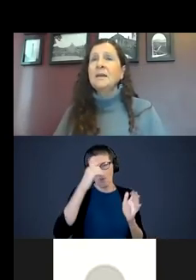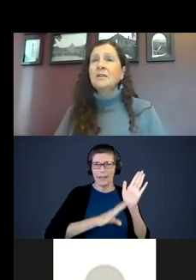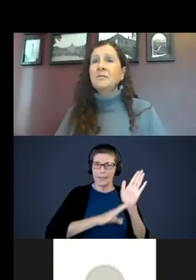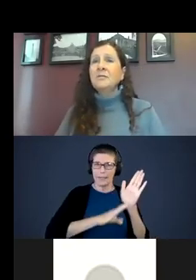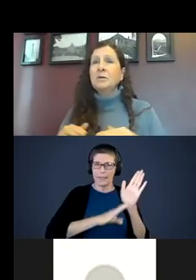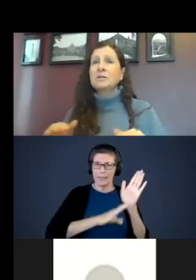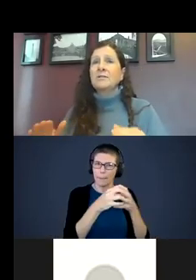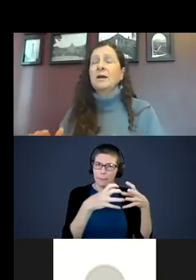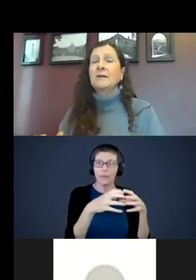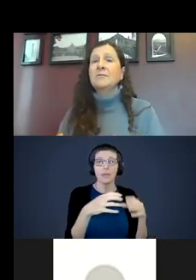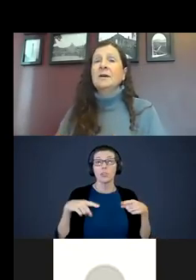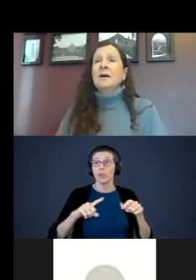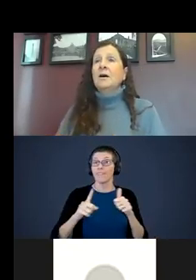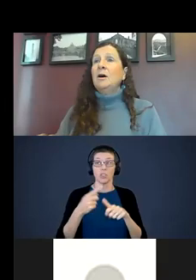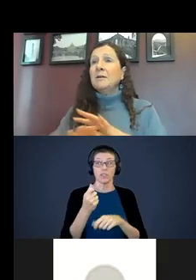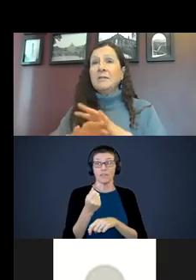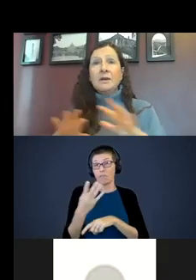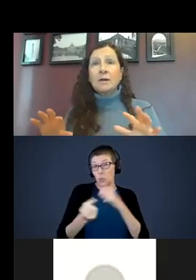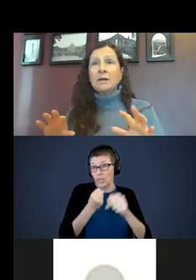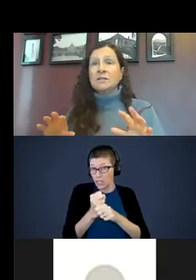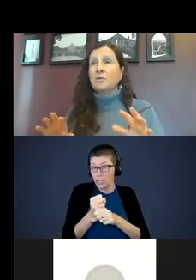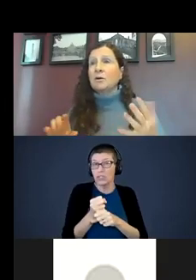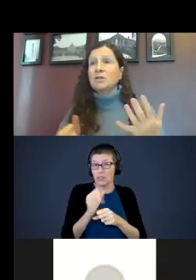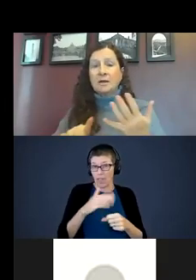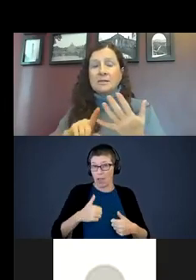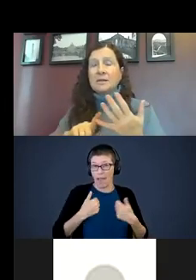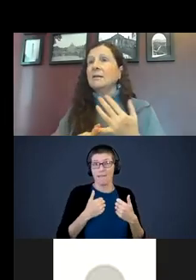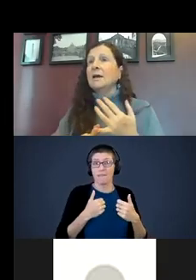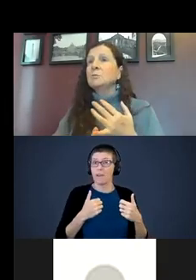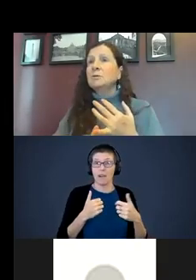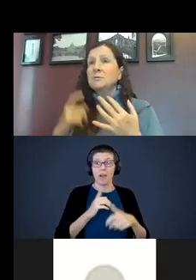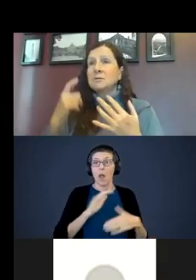In the first few years of life all the ingredients for your child's intellectual - so